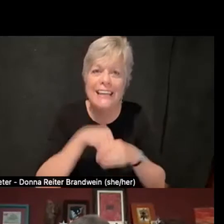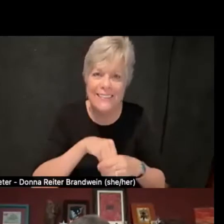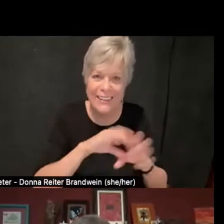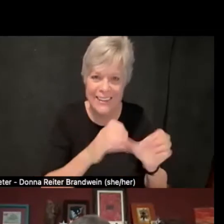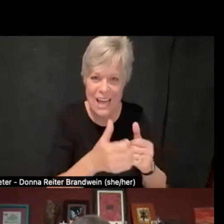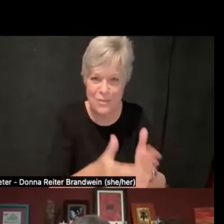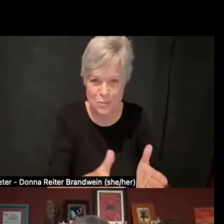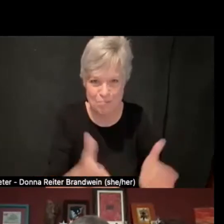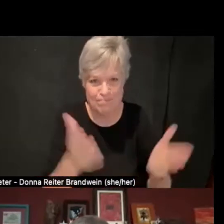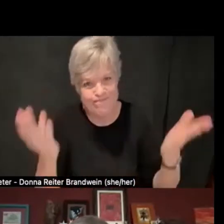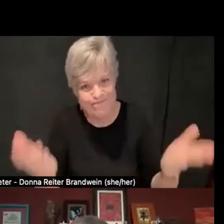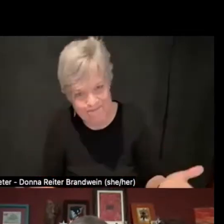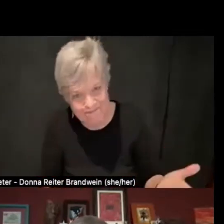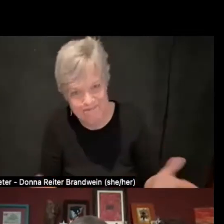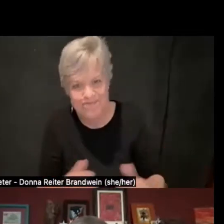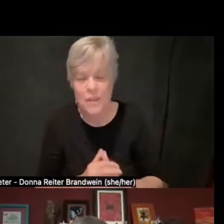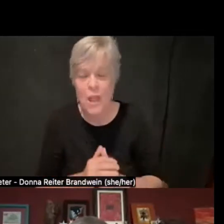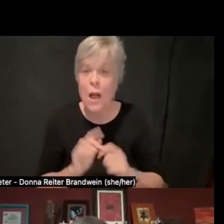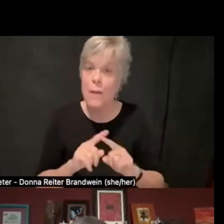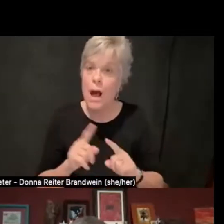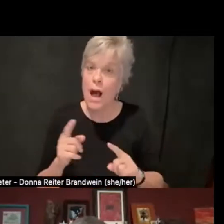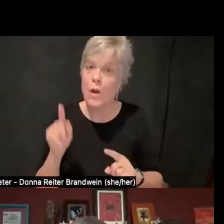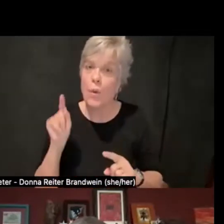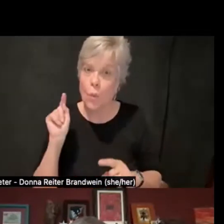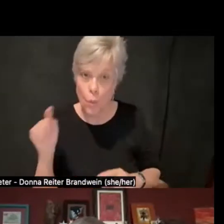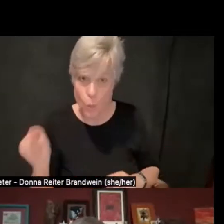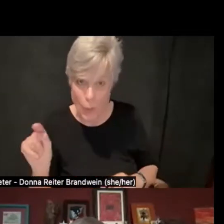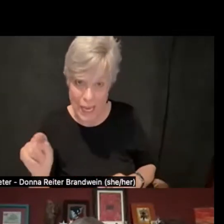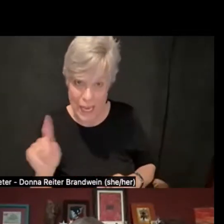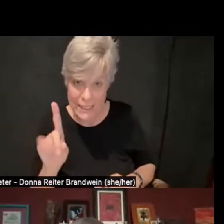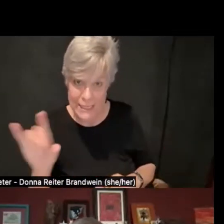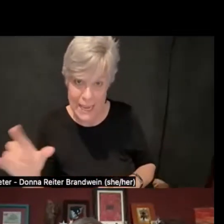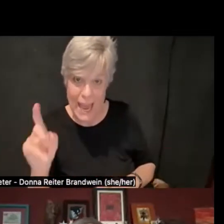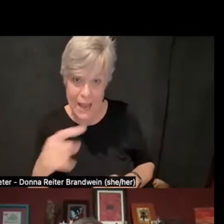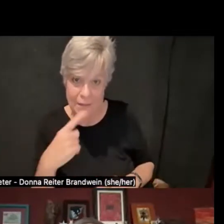But we really have to still say we've had so many wins